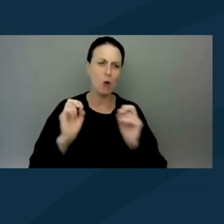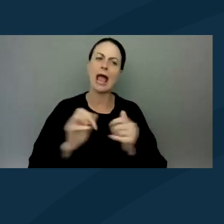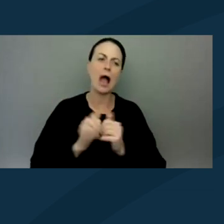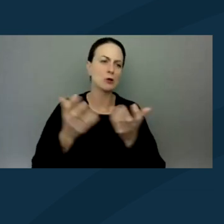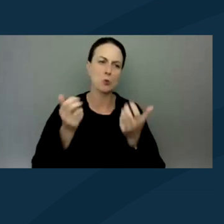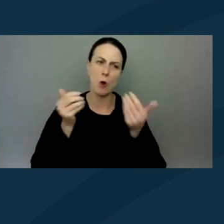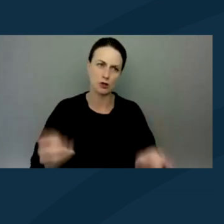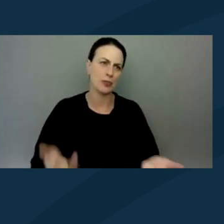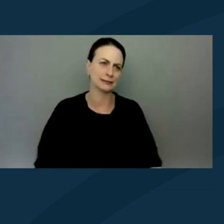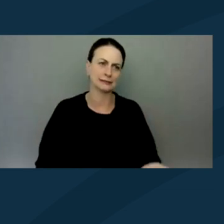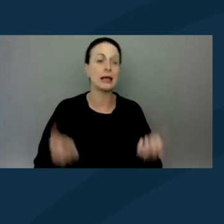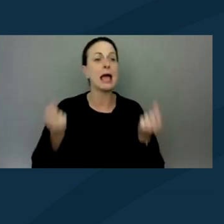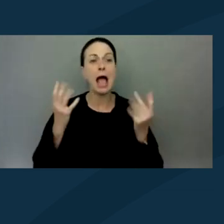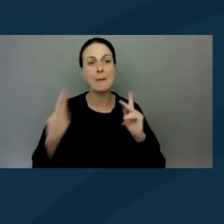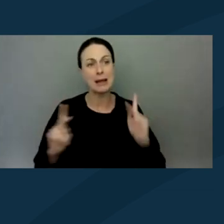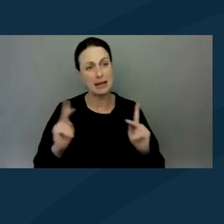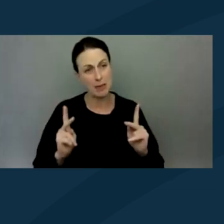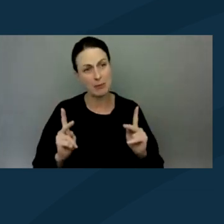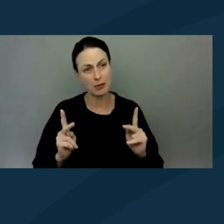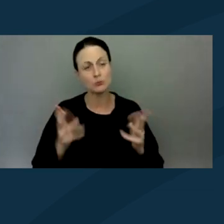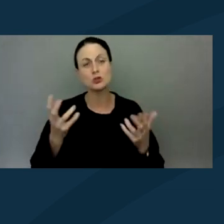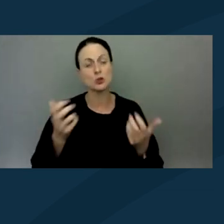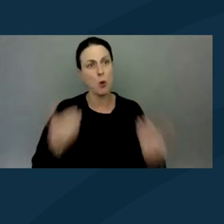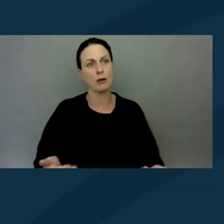How many people do you wanna do this?